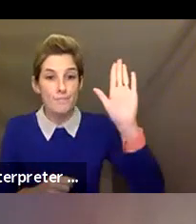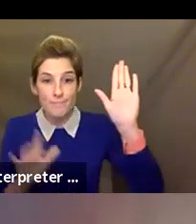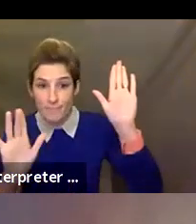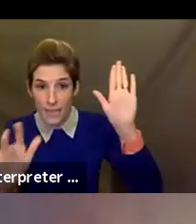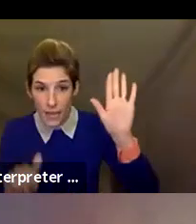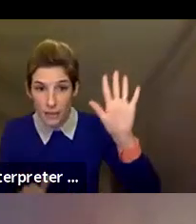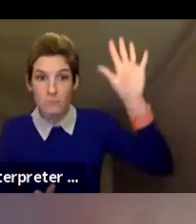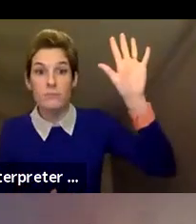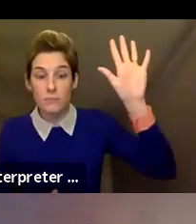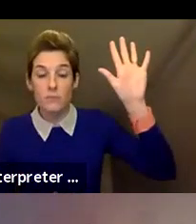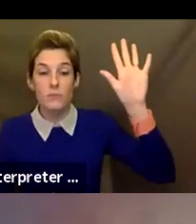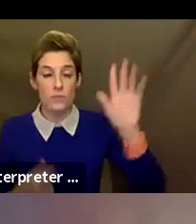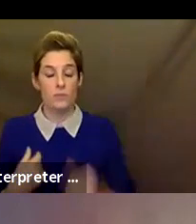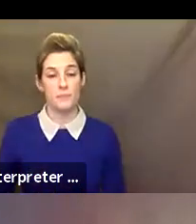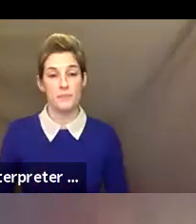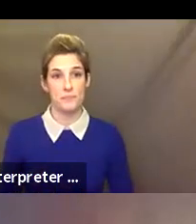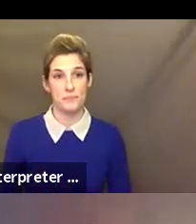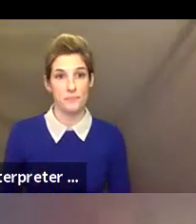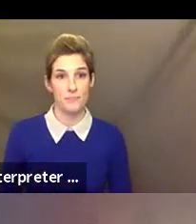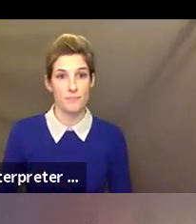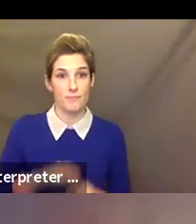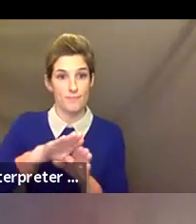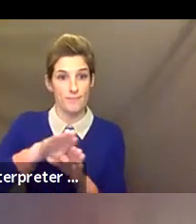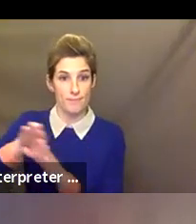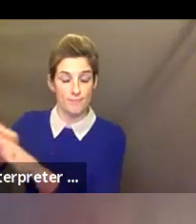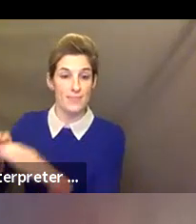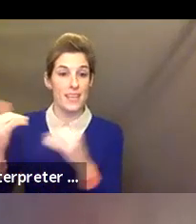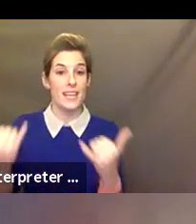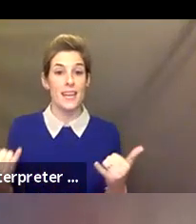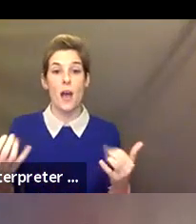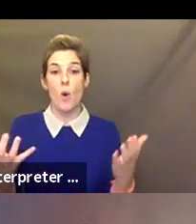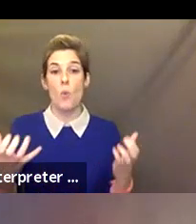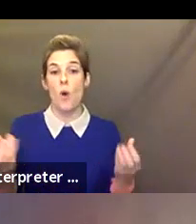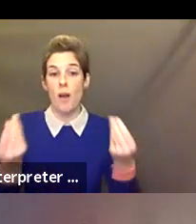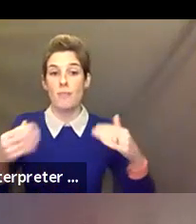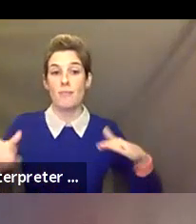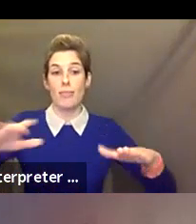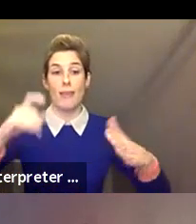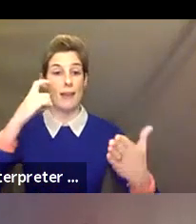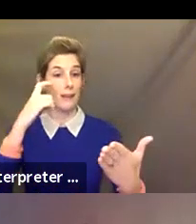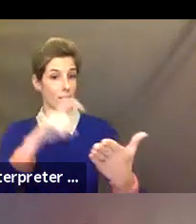Before we get started, I'd like to take just a moment to offer up a land acknowledgement. I would like to take this time to